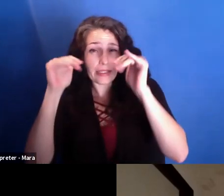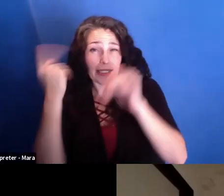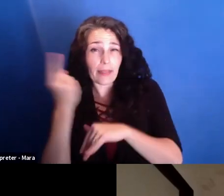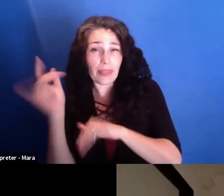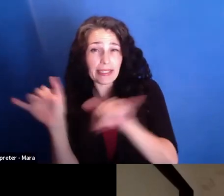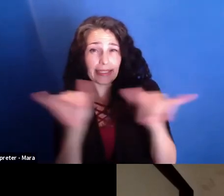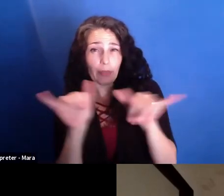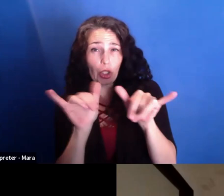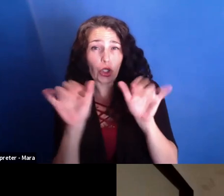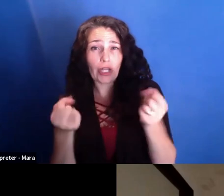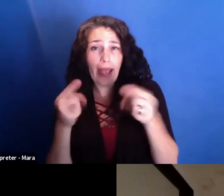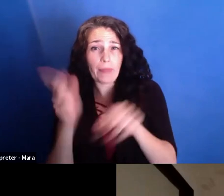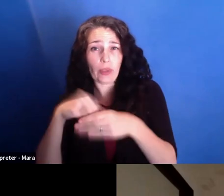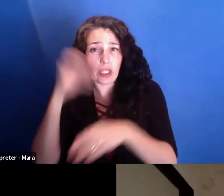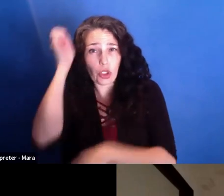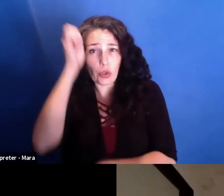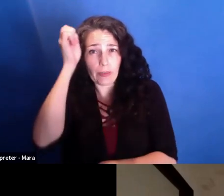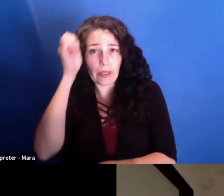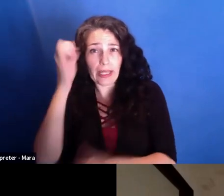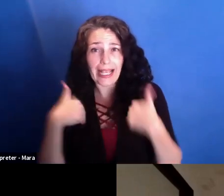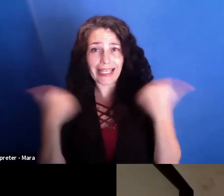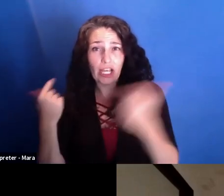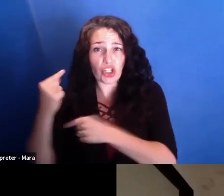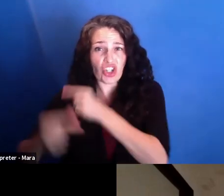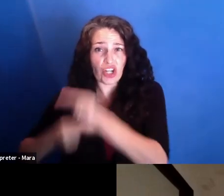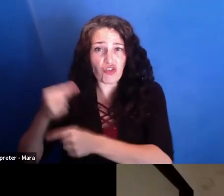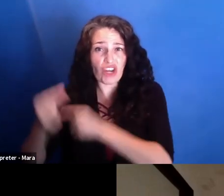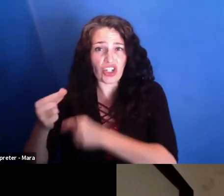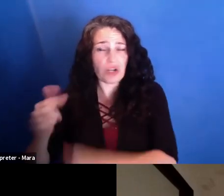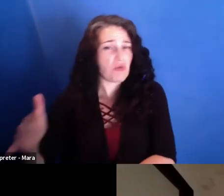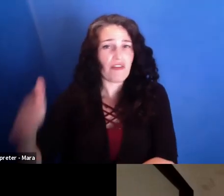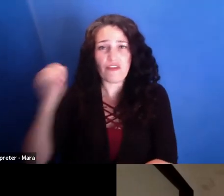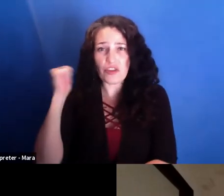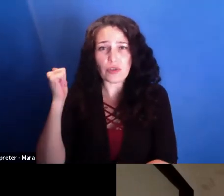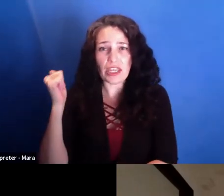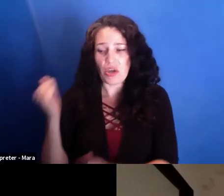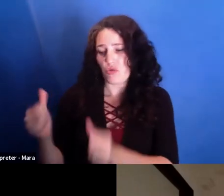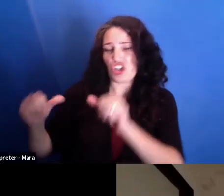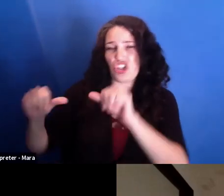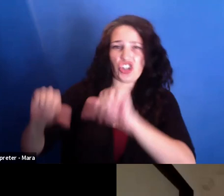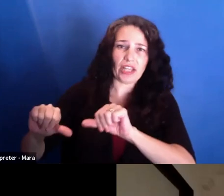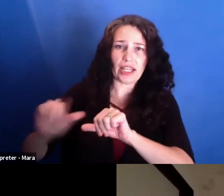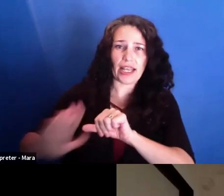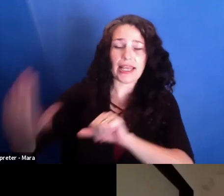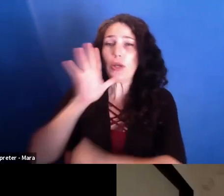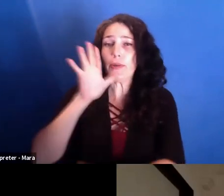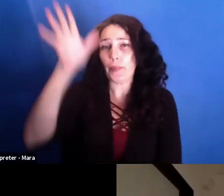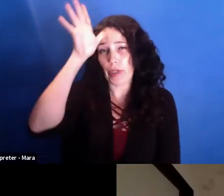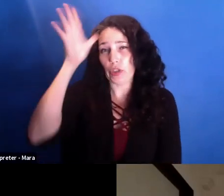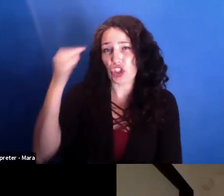like a young generation refusing and rejecting their parents' generation and the world they, in a way,